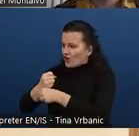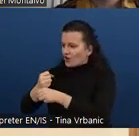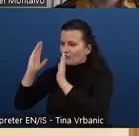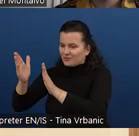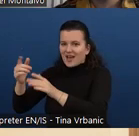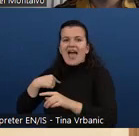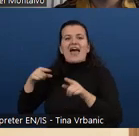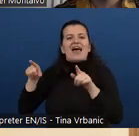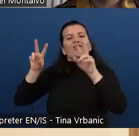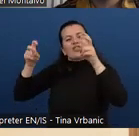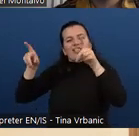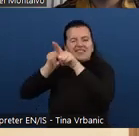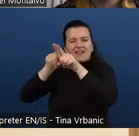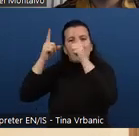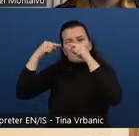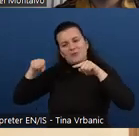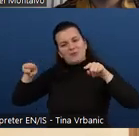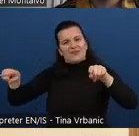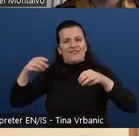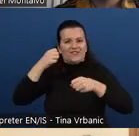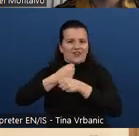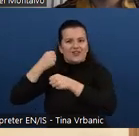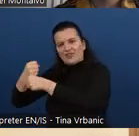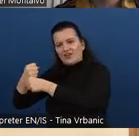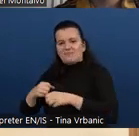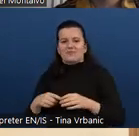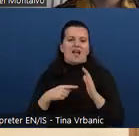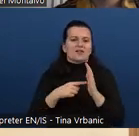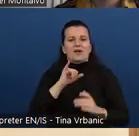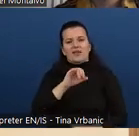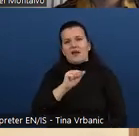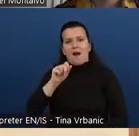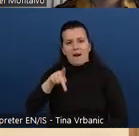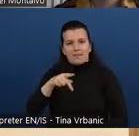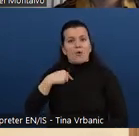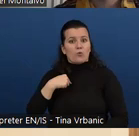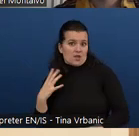IAAPU is part of the European Disability Forum.